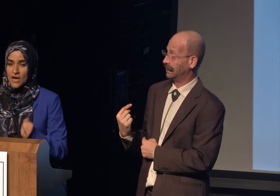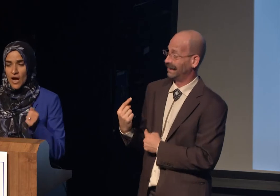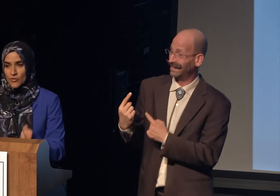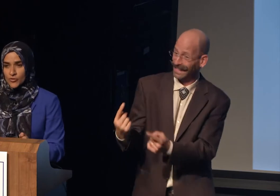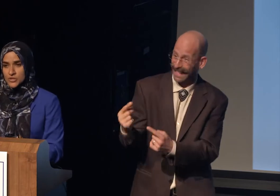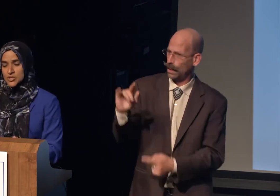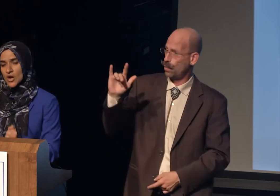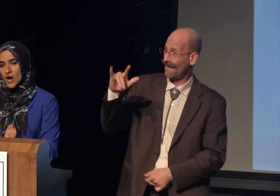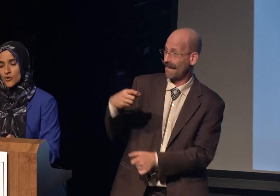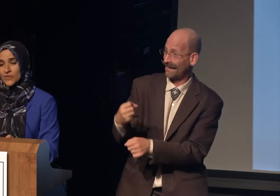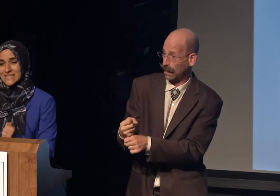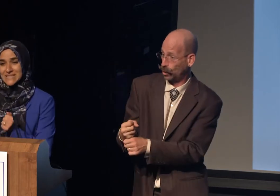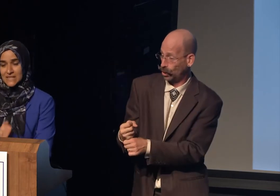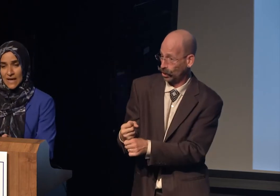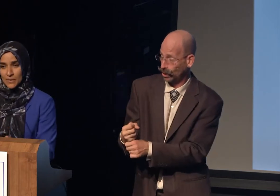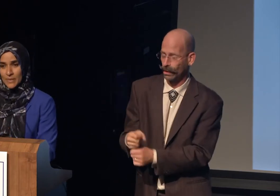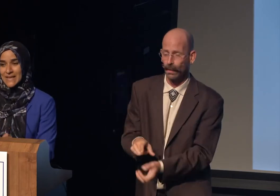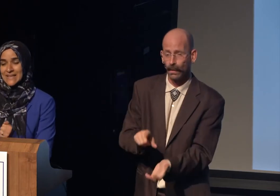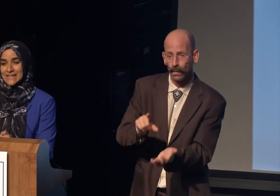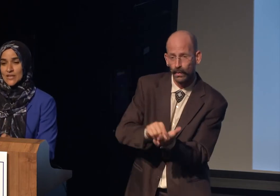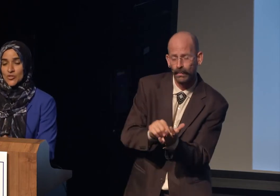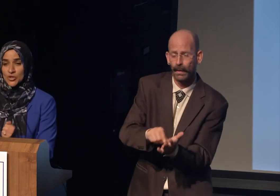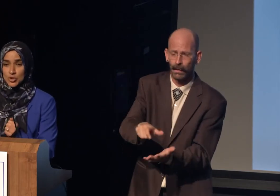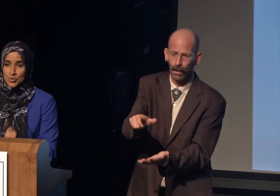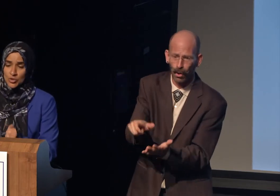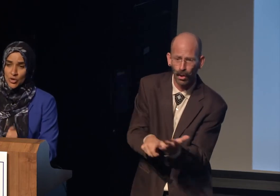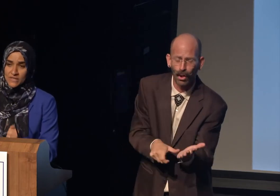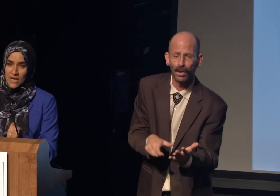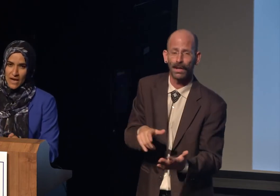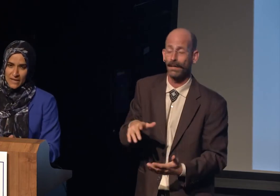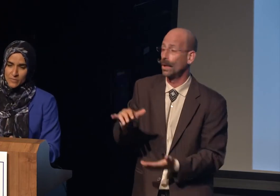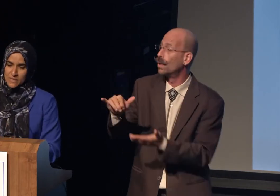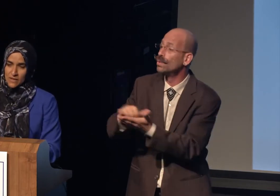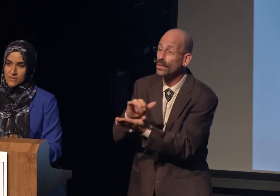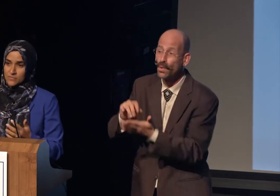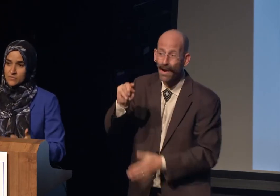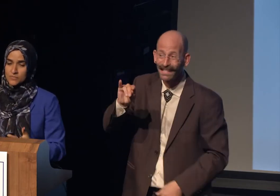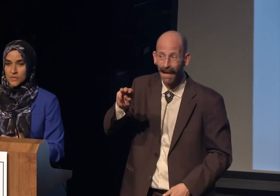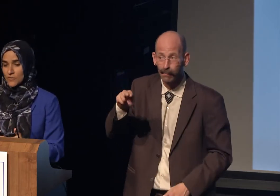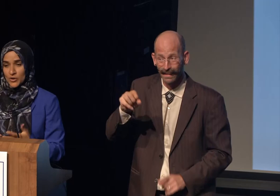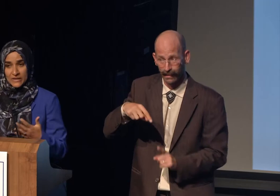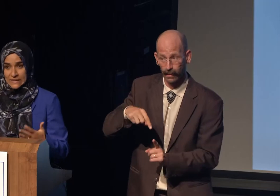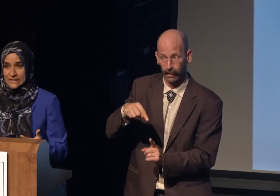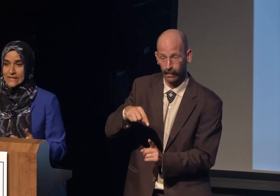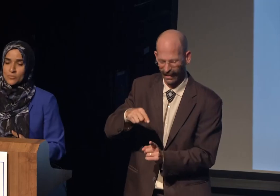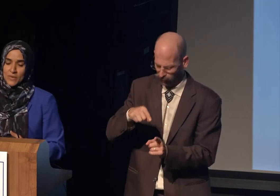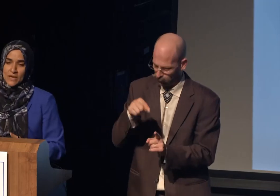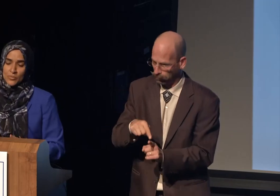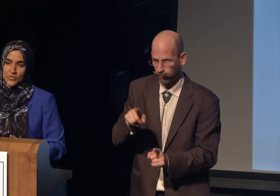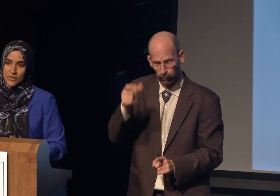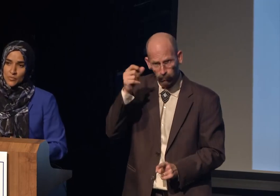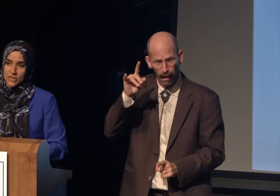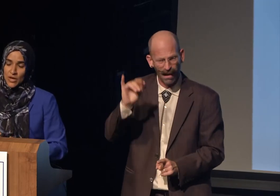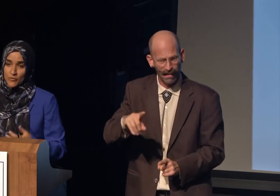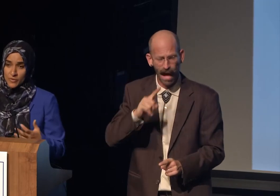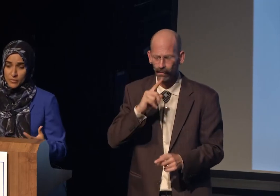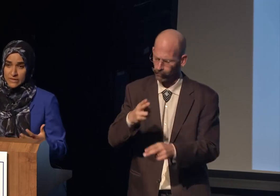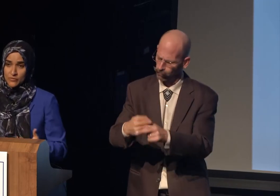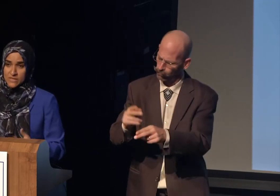coverage of Islam in the New York Times, a very elite paper that we often believe is,